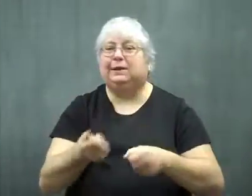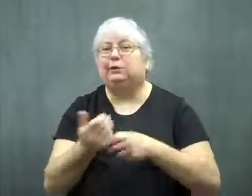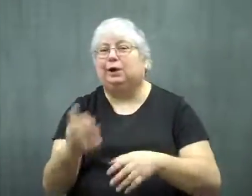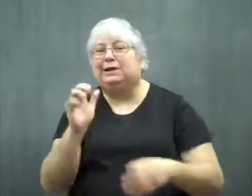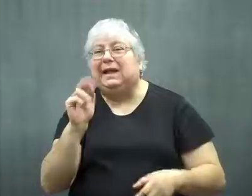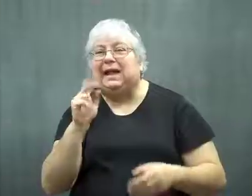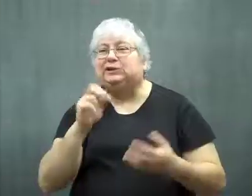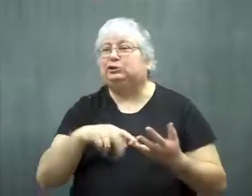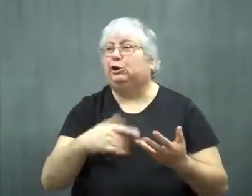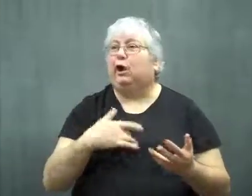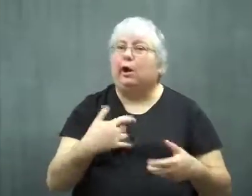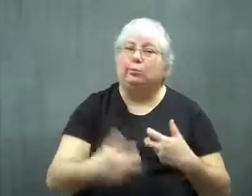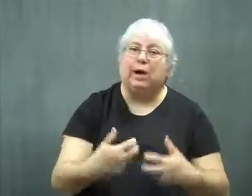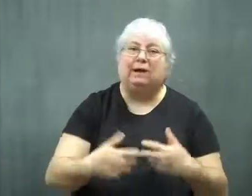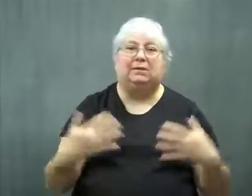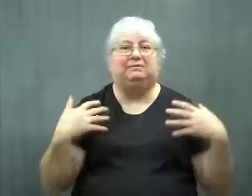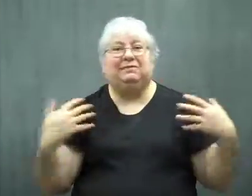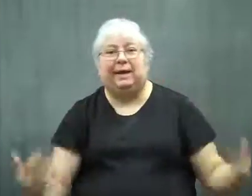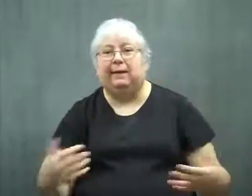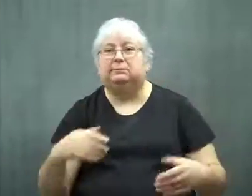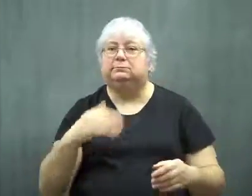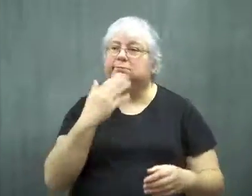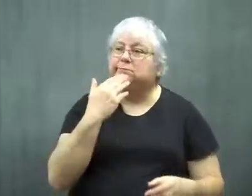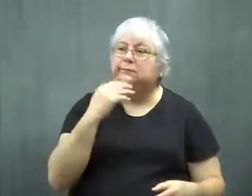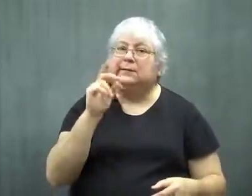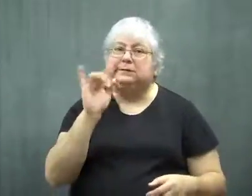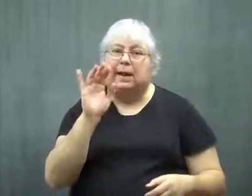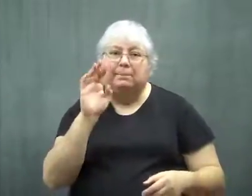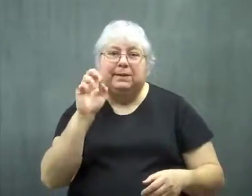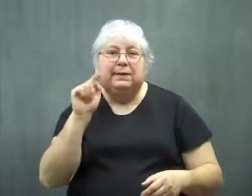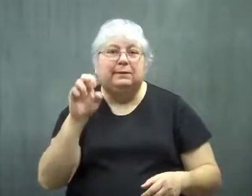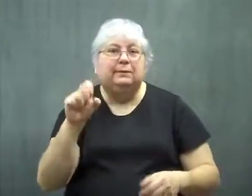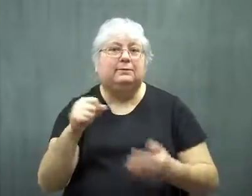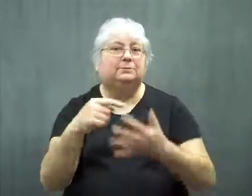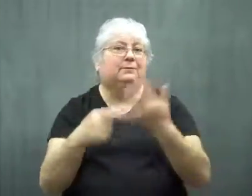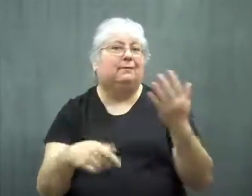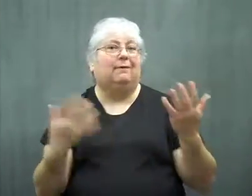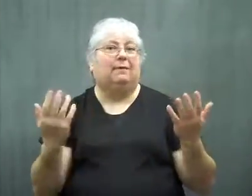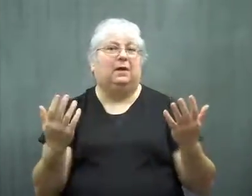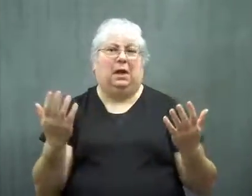It could cause cancer, heart problems, obesity and diabetes.